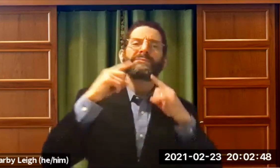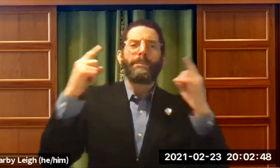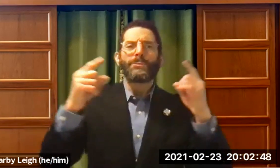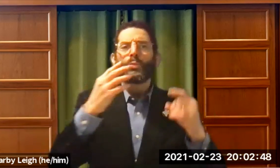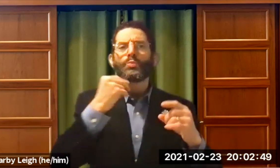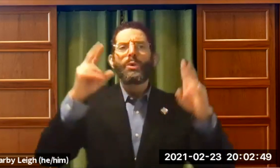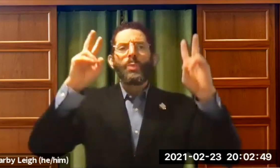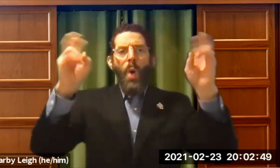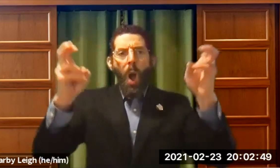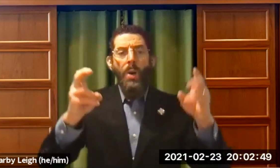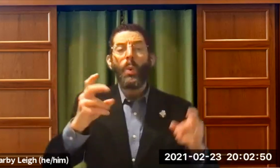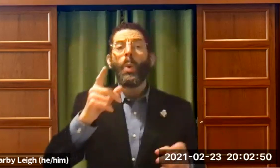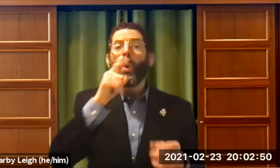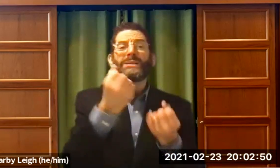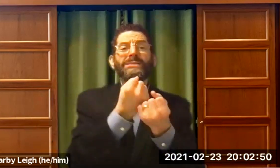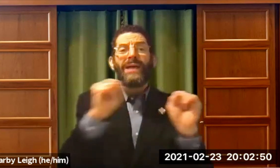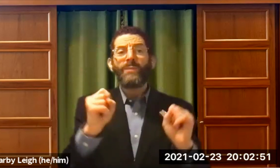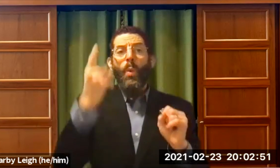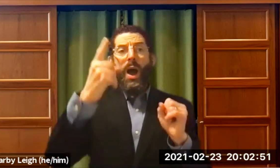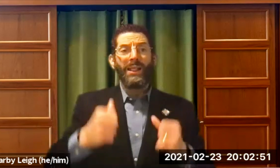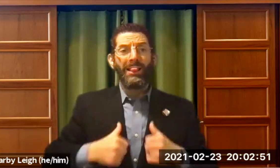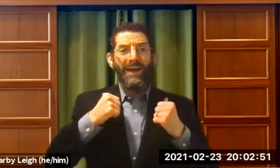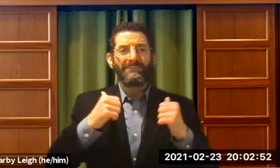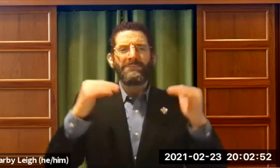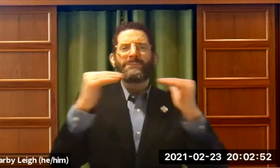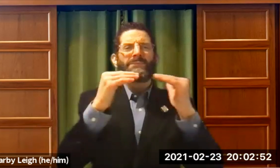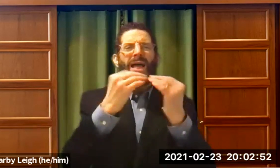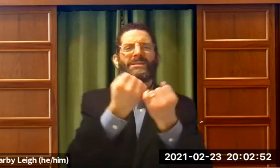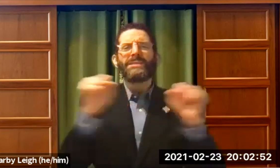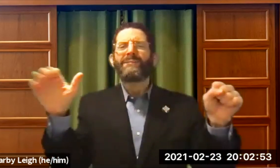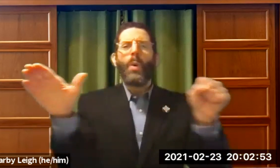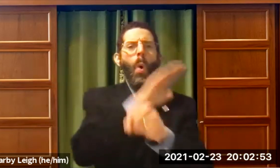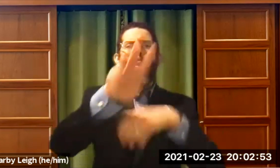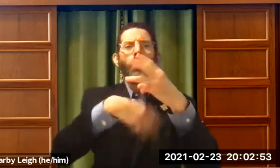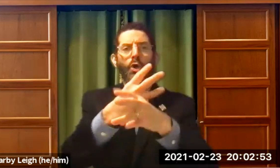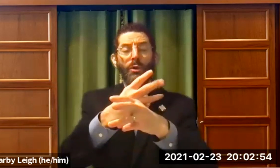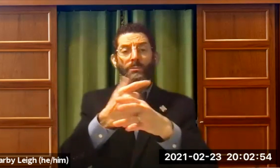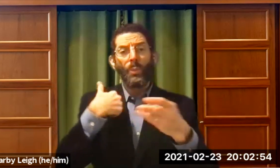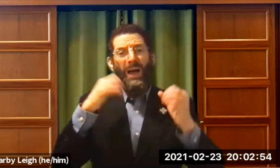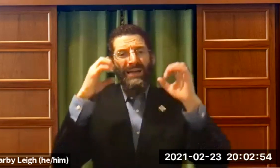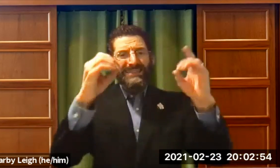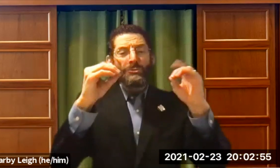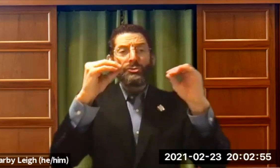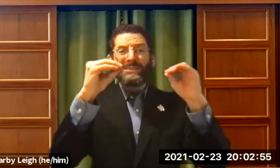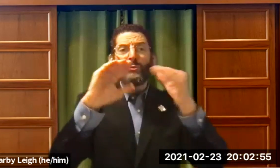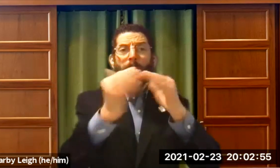about more than money. We want people to have a safe, independent life.